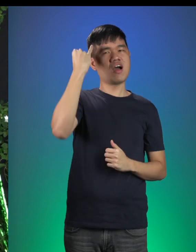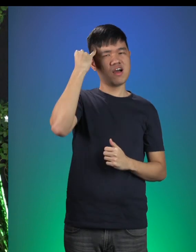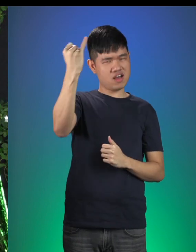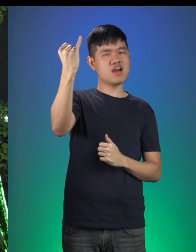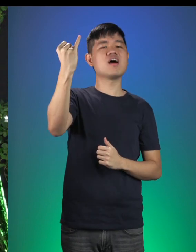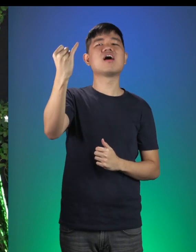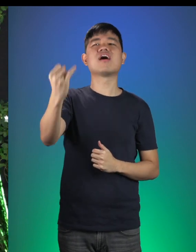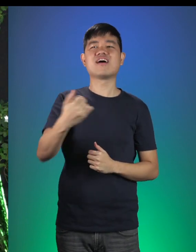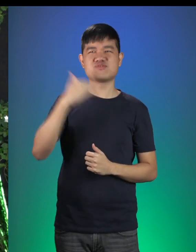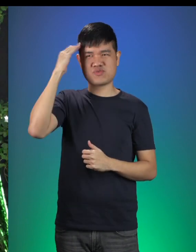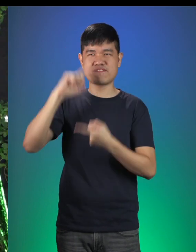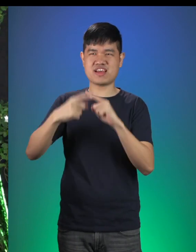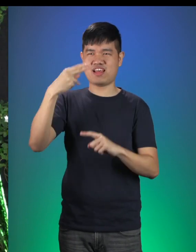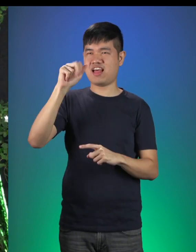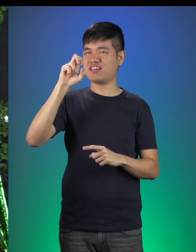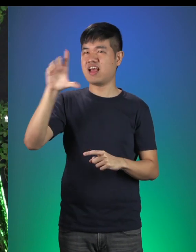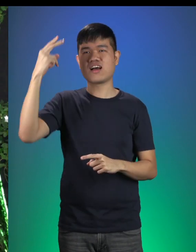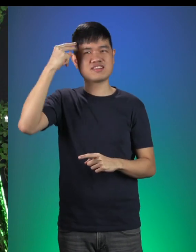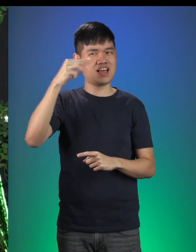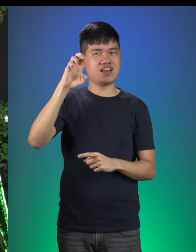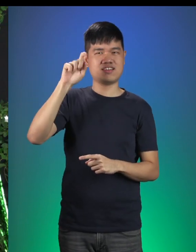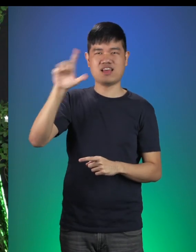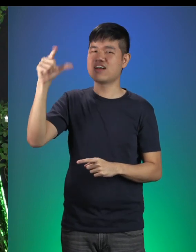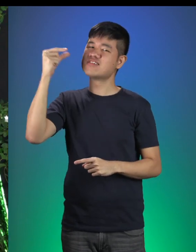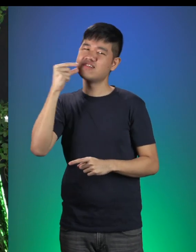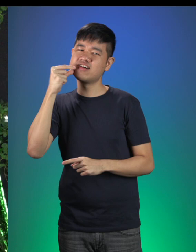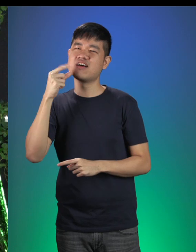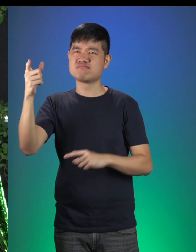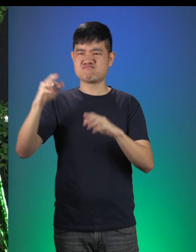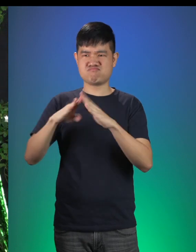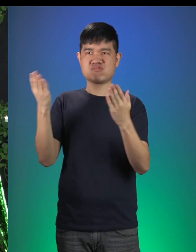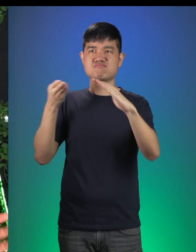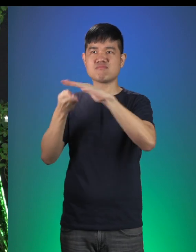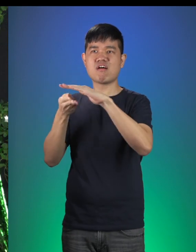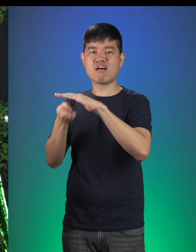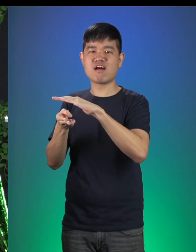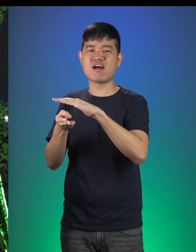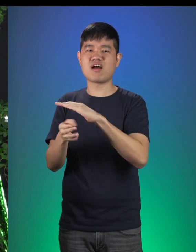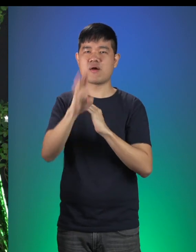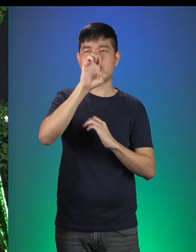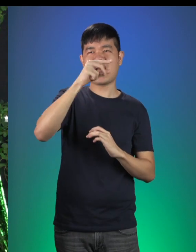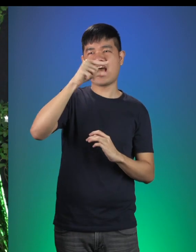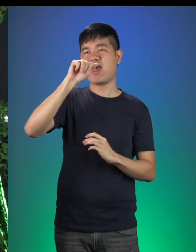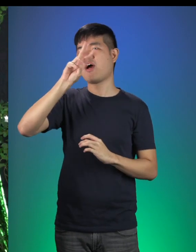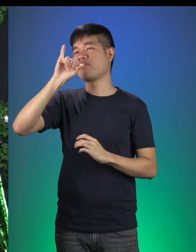I know my friends Hansel and Gretel, they’ve open a bakery recently. It’s called Bengawan YOLO!